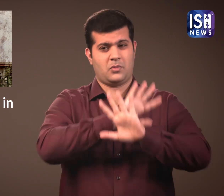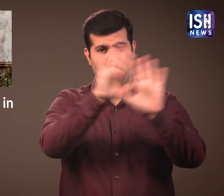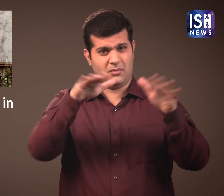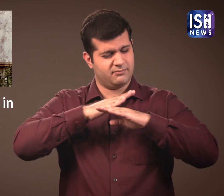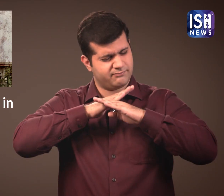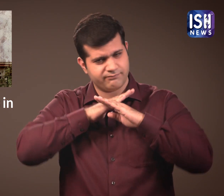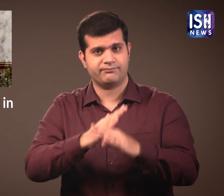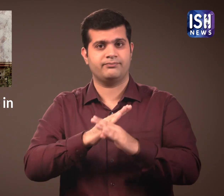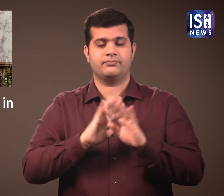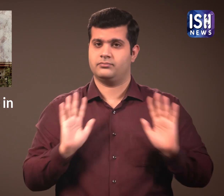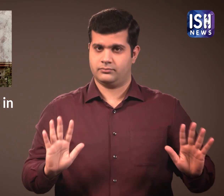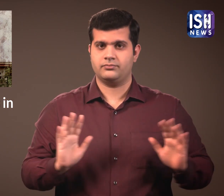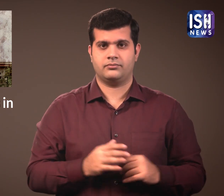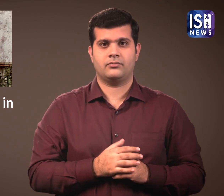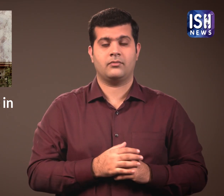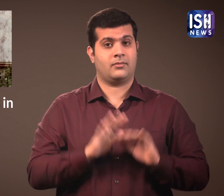This is why they are all banned.